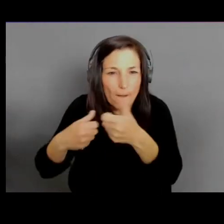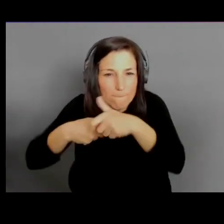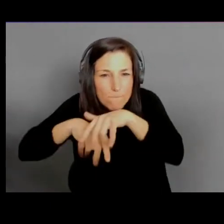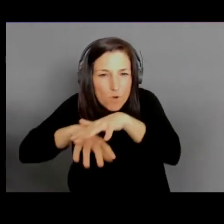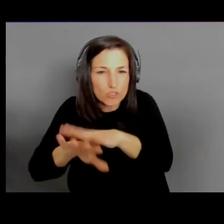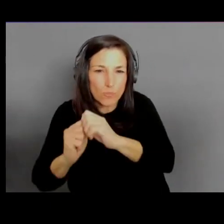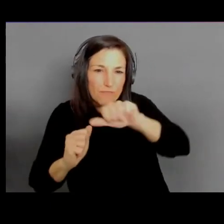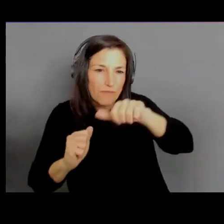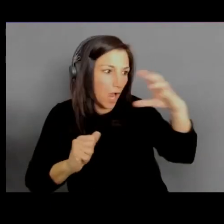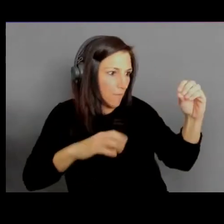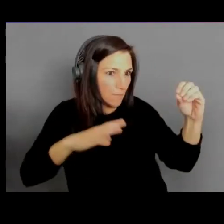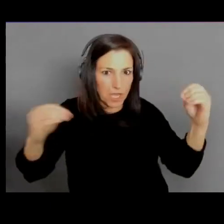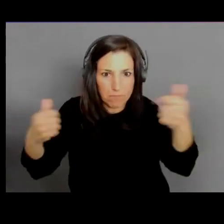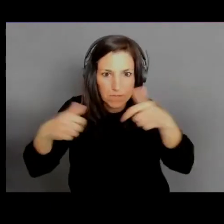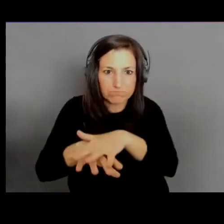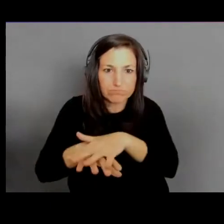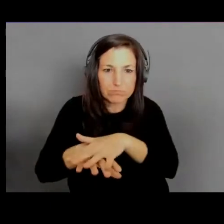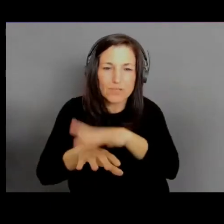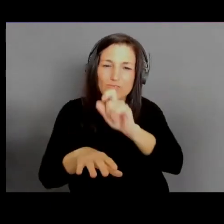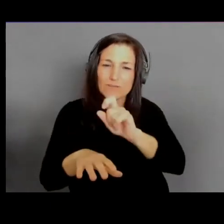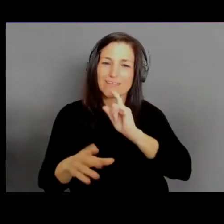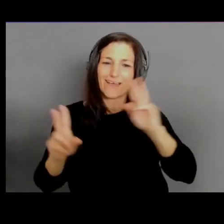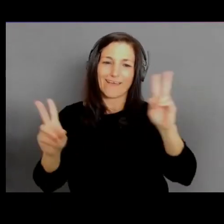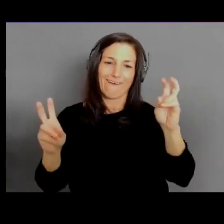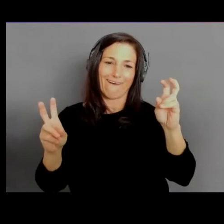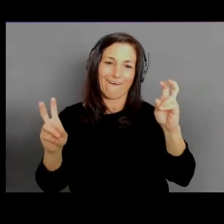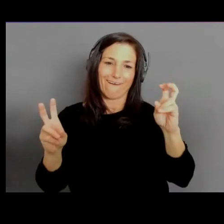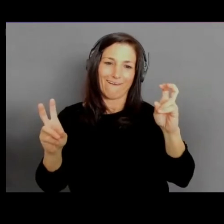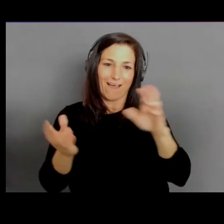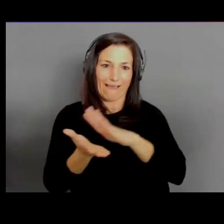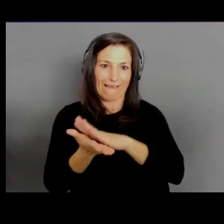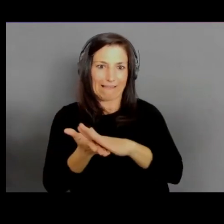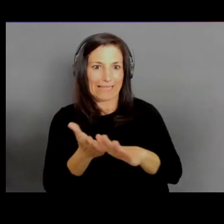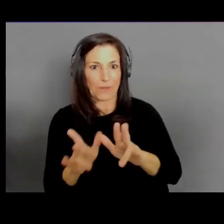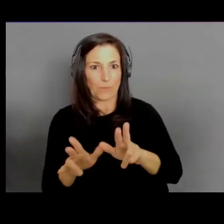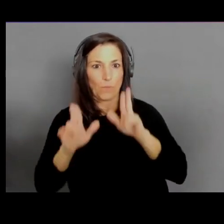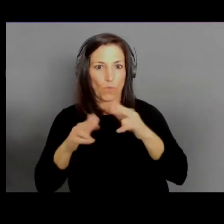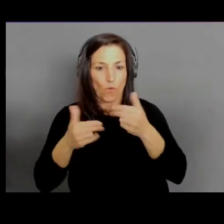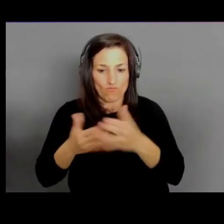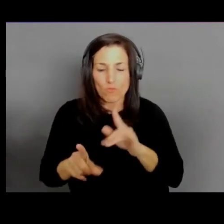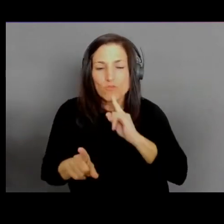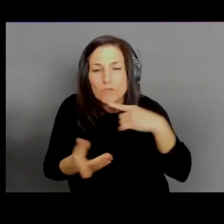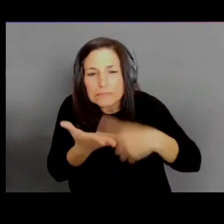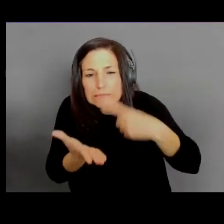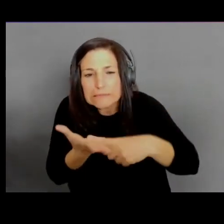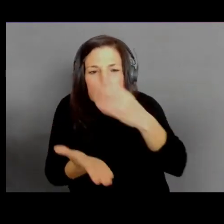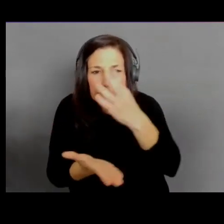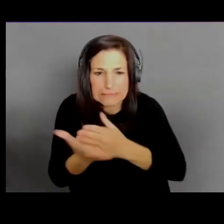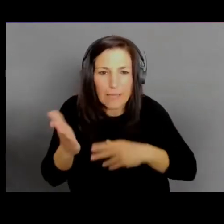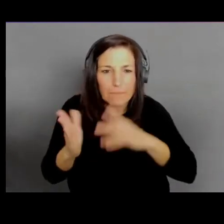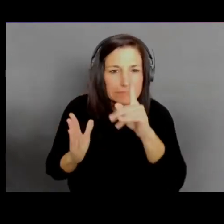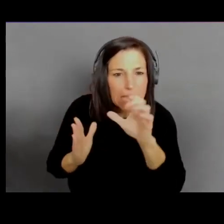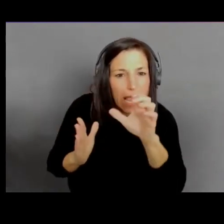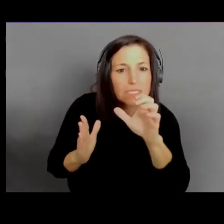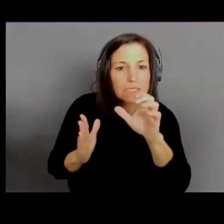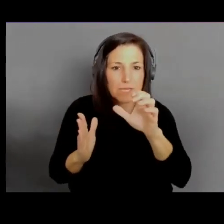about some of these proceedings and documents share and everything else and then be able to tear it back down in case it doesn't go through.